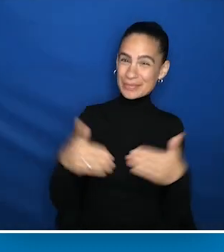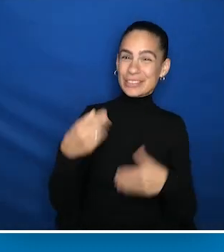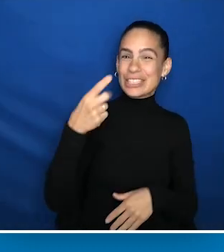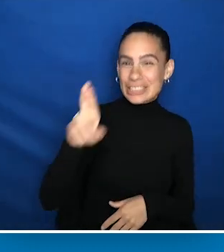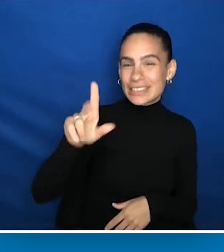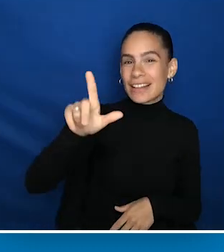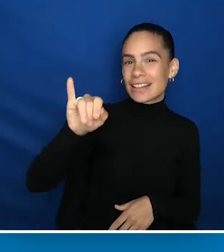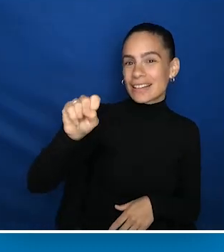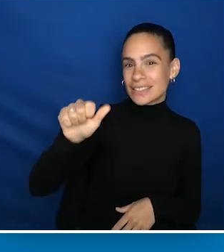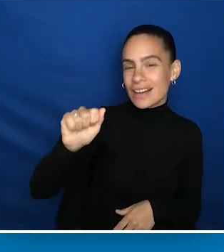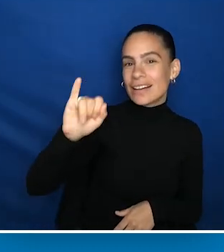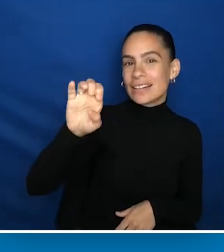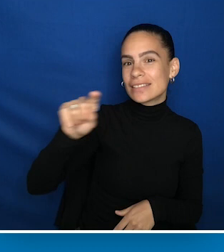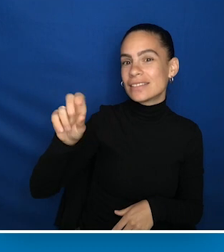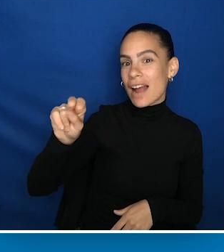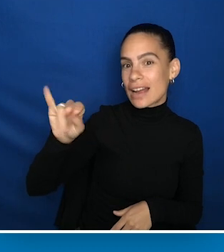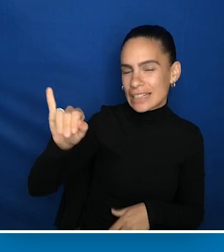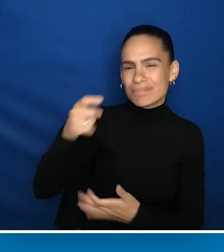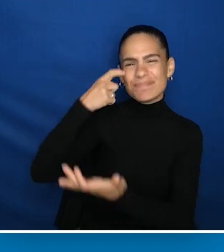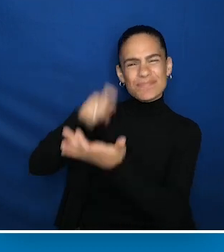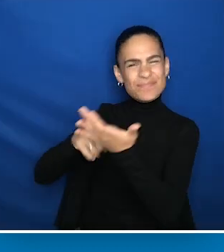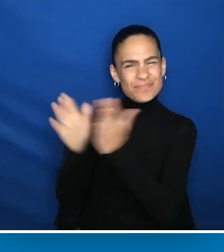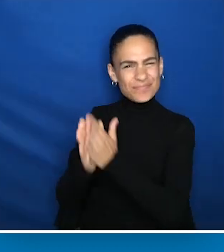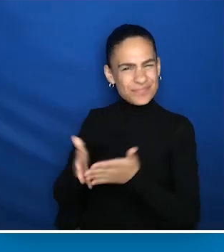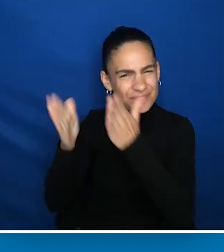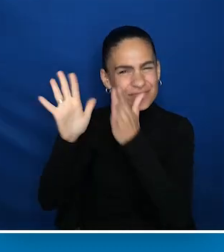who is being recognized as the Leadership in Inclusive Science honoree.